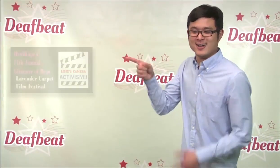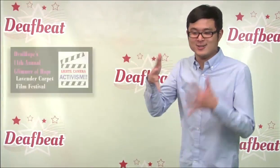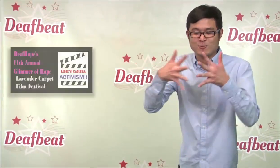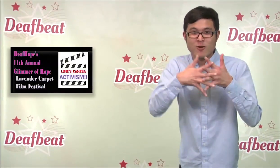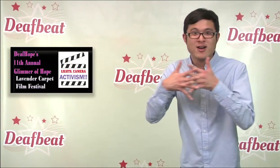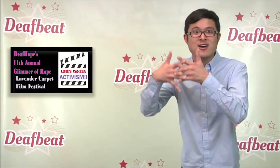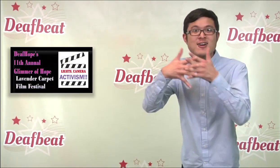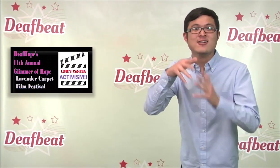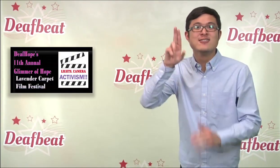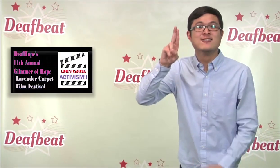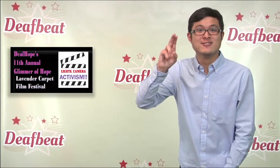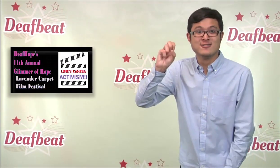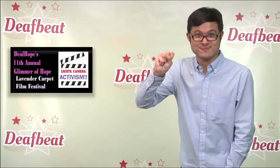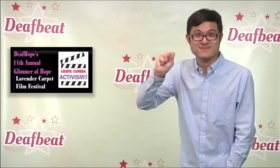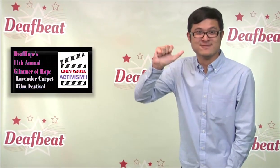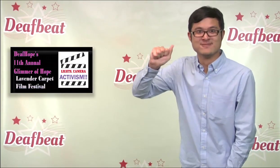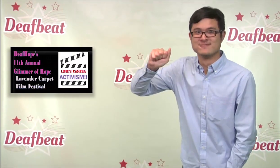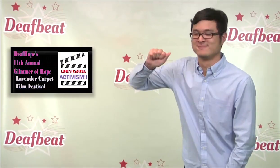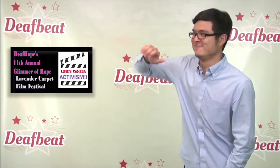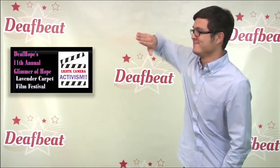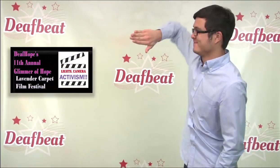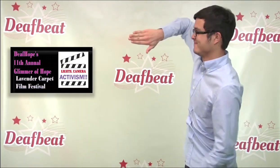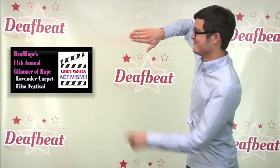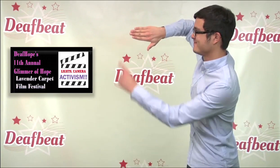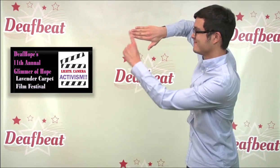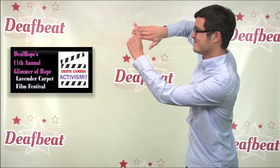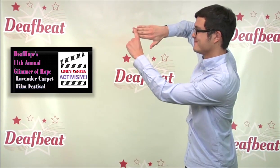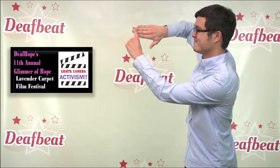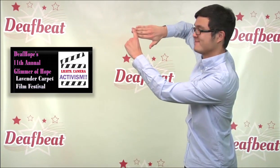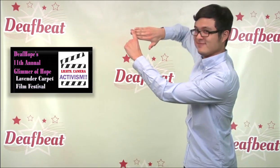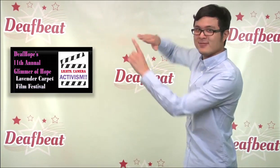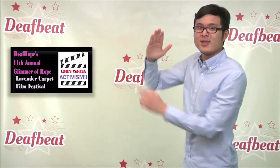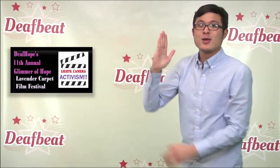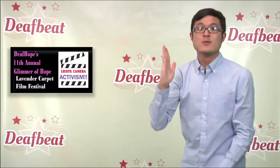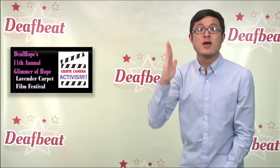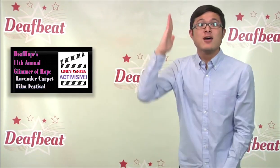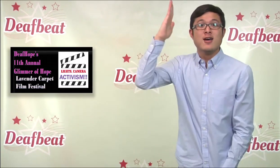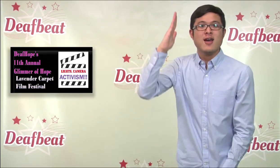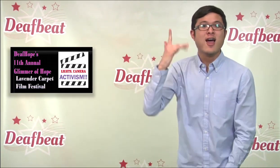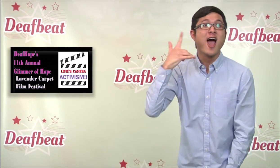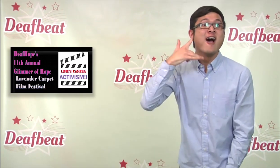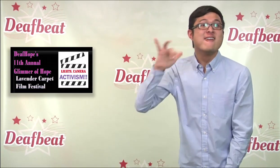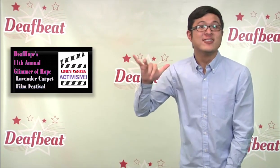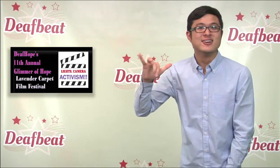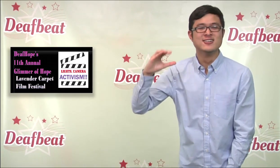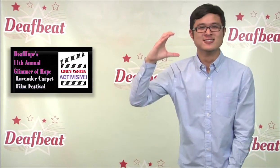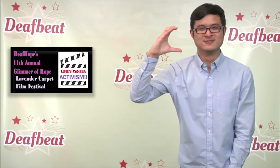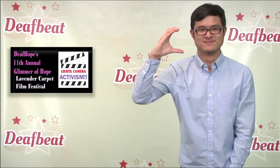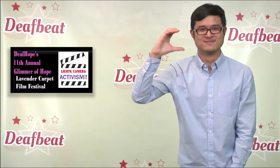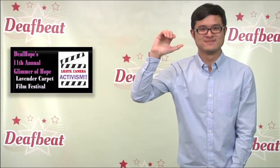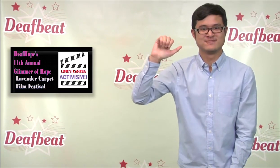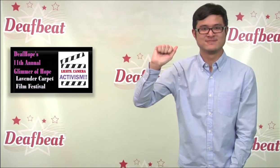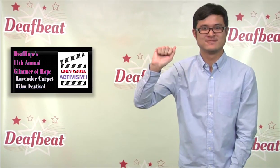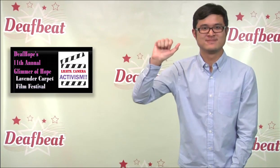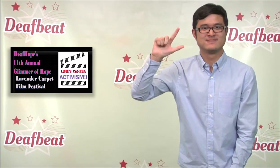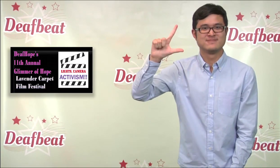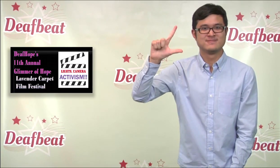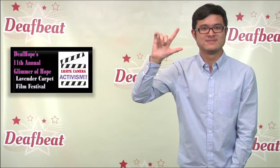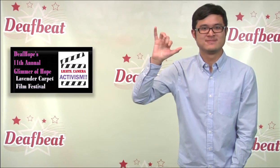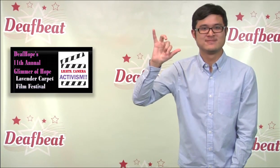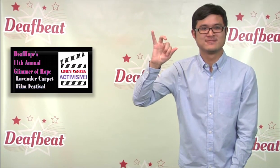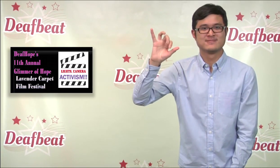Deaf Hope, an organization in USA in state